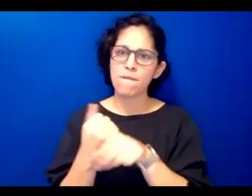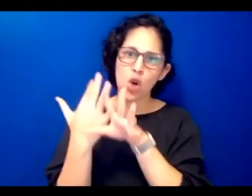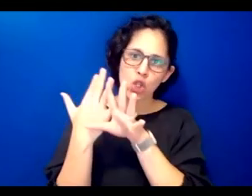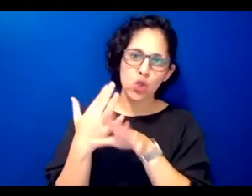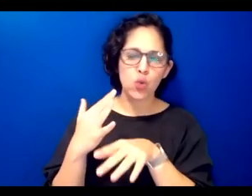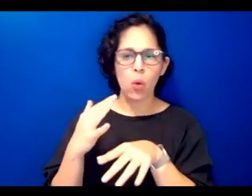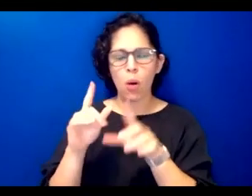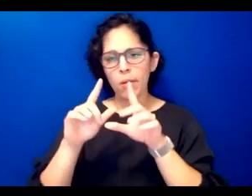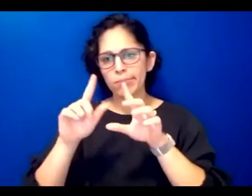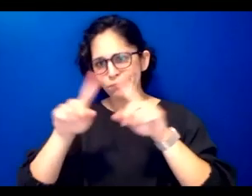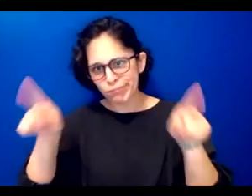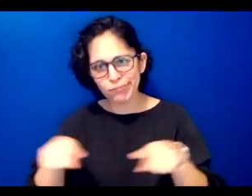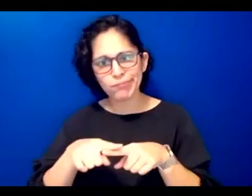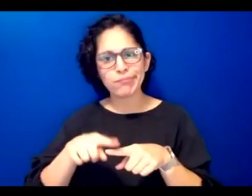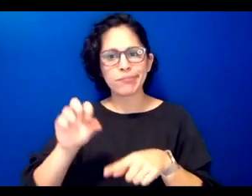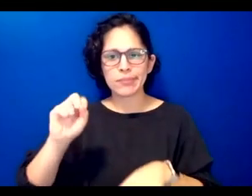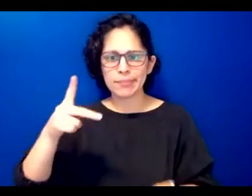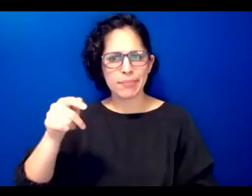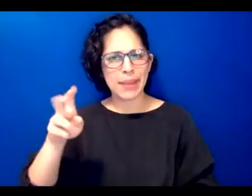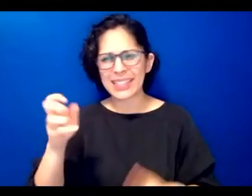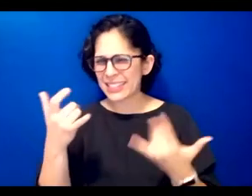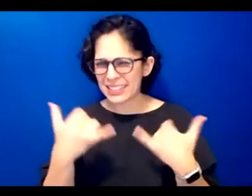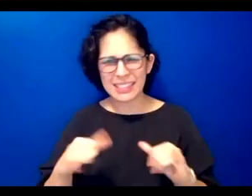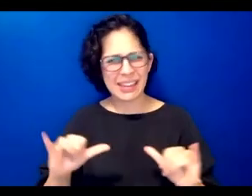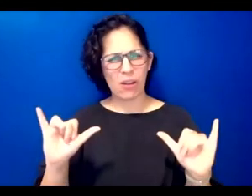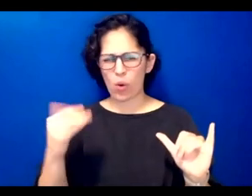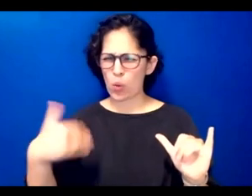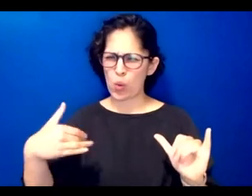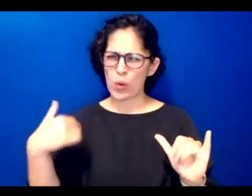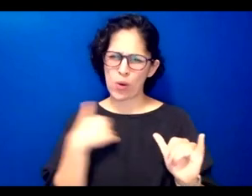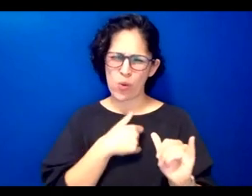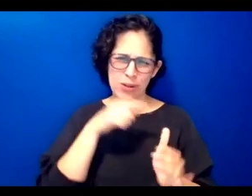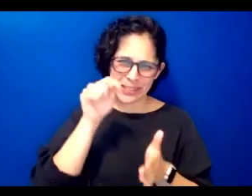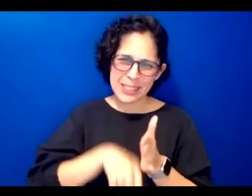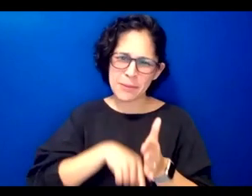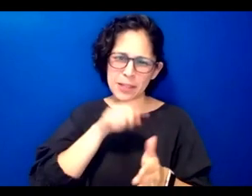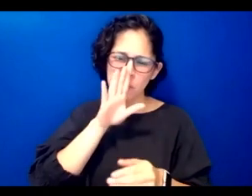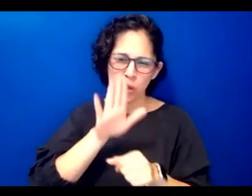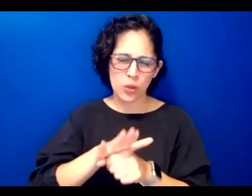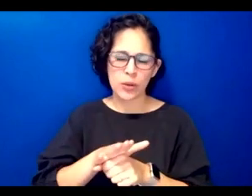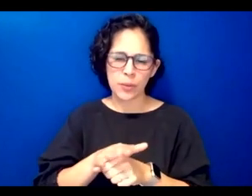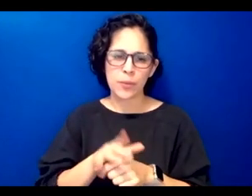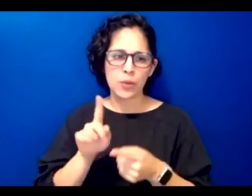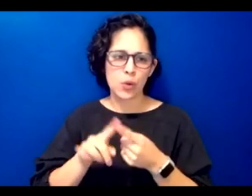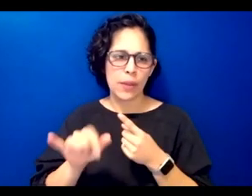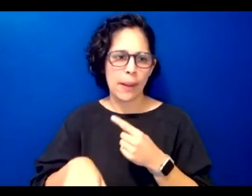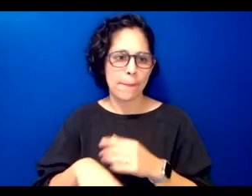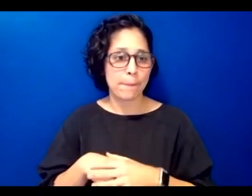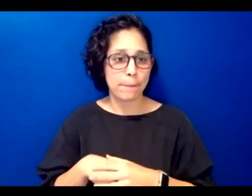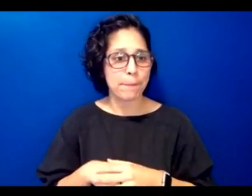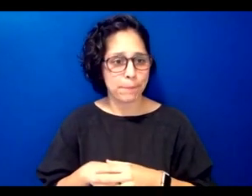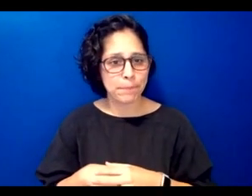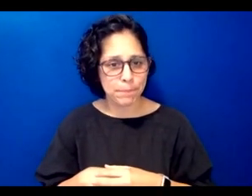that we're deeply committed to okay